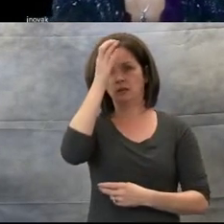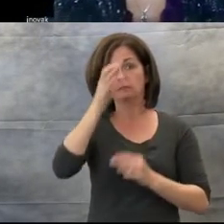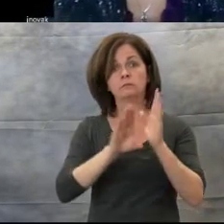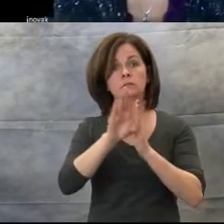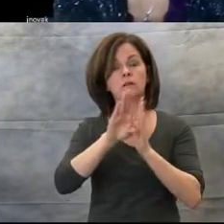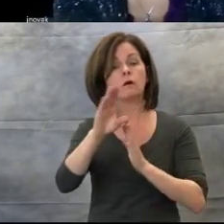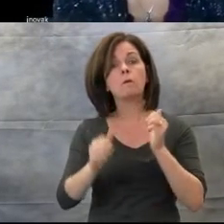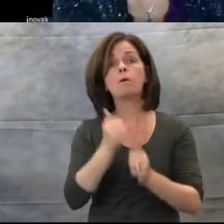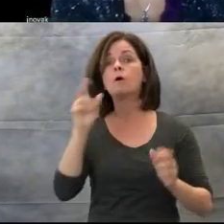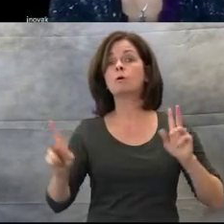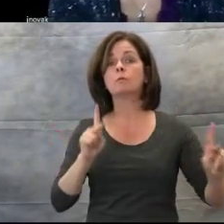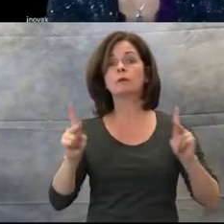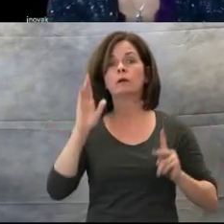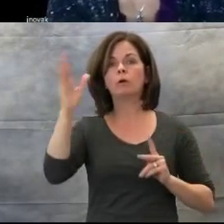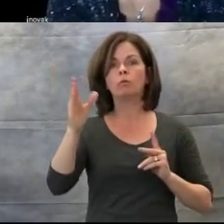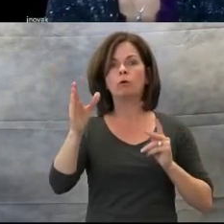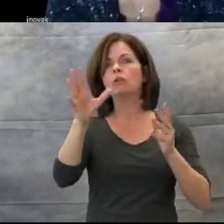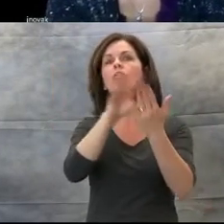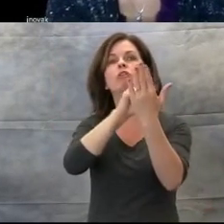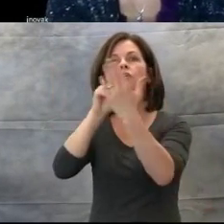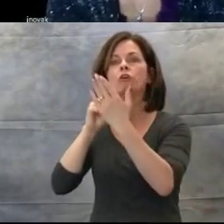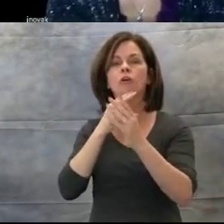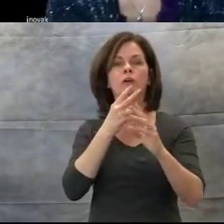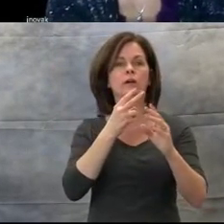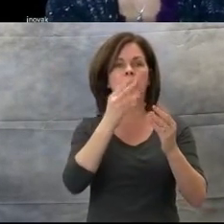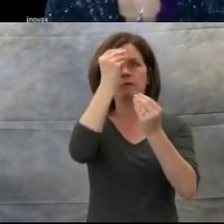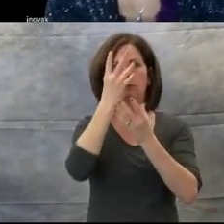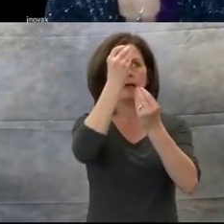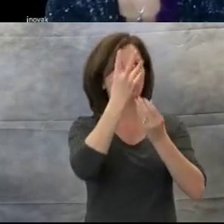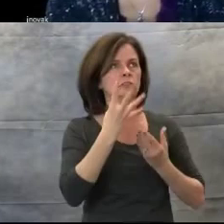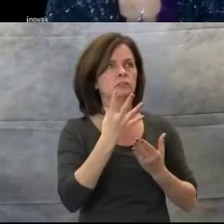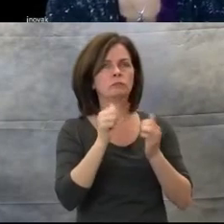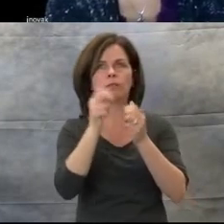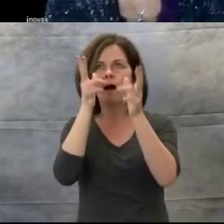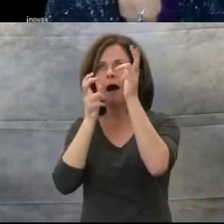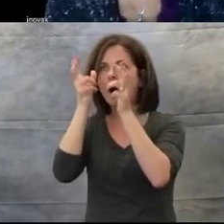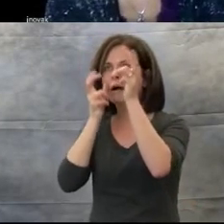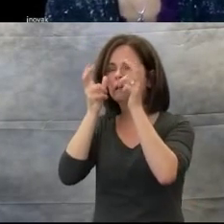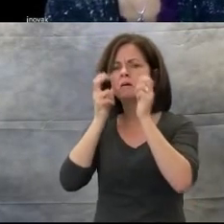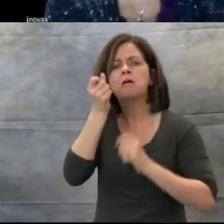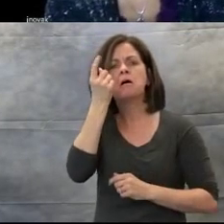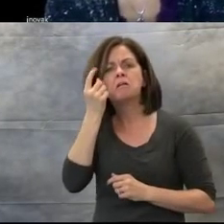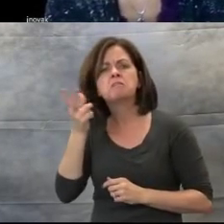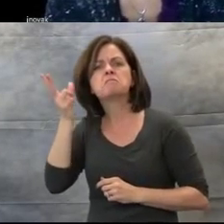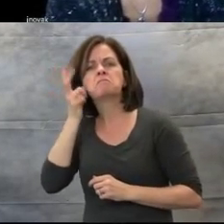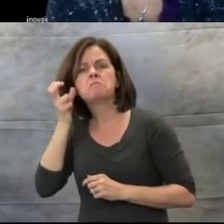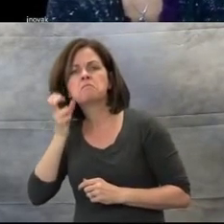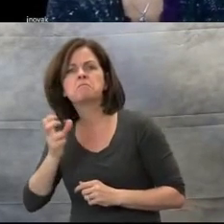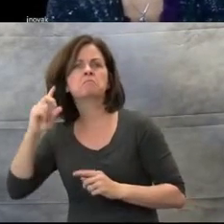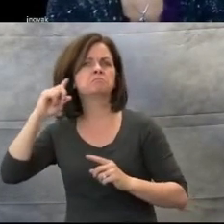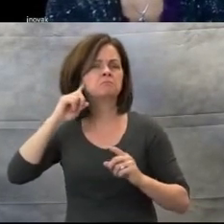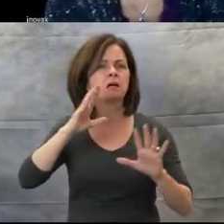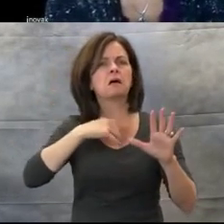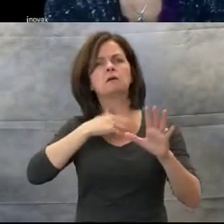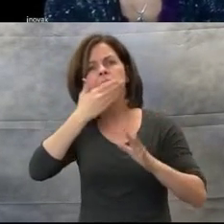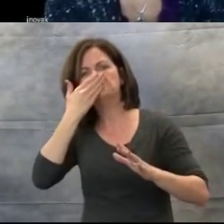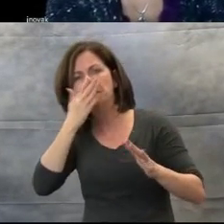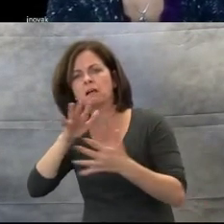our eyes. While the other senses provide input, none of them provides similar information compared